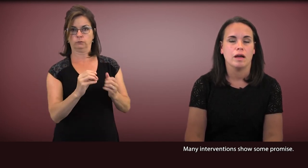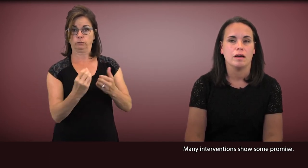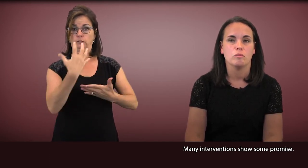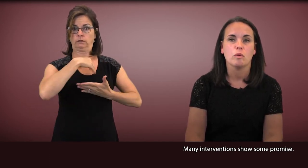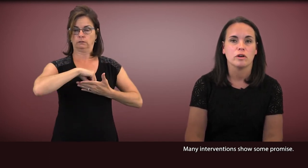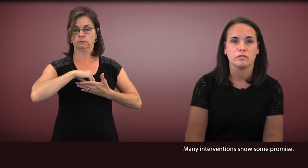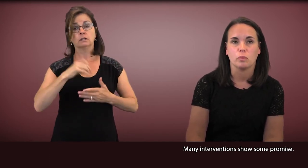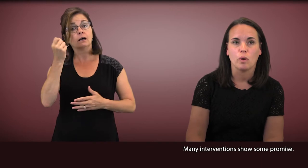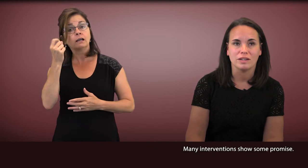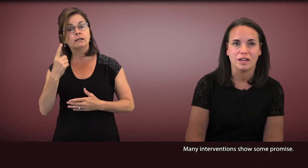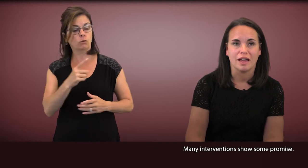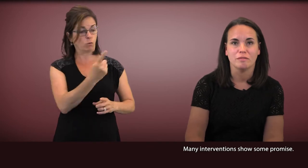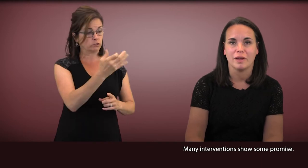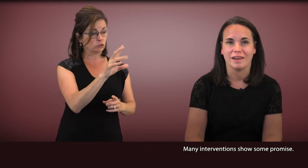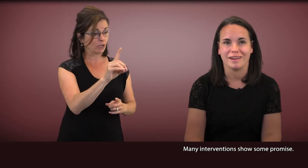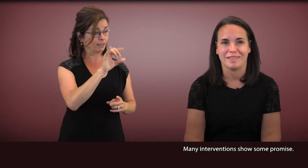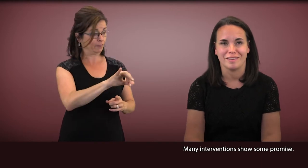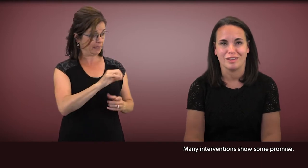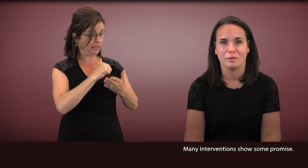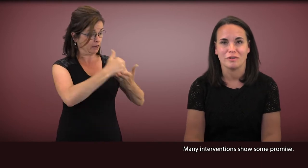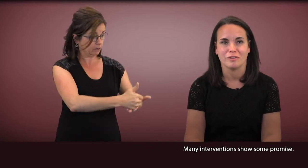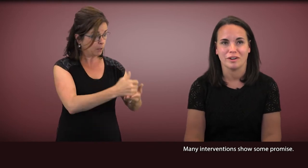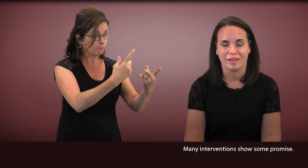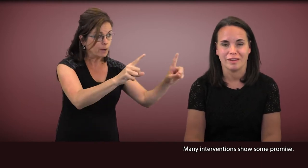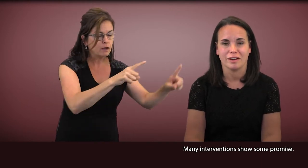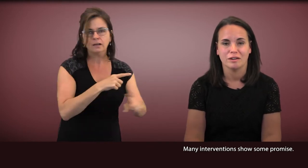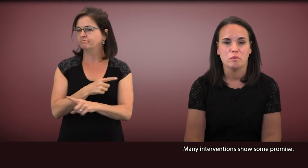What works for one child may not necessarily work for another.